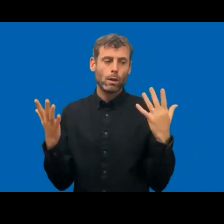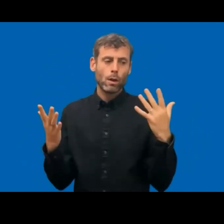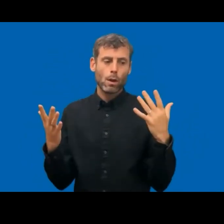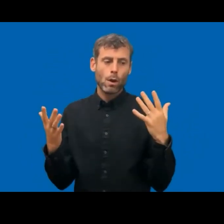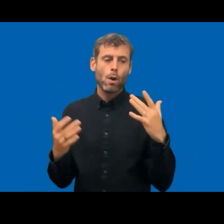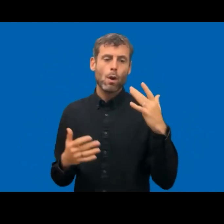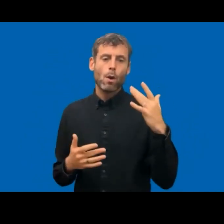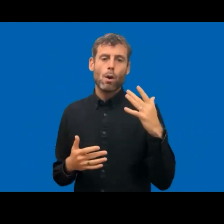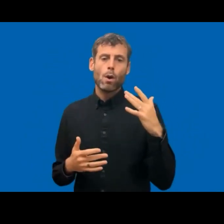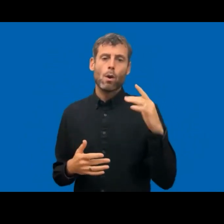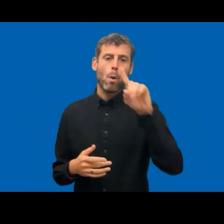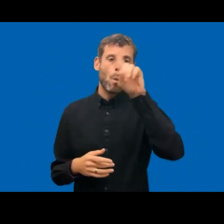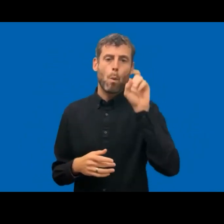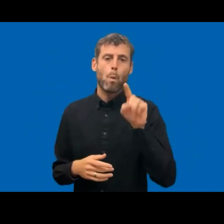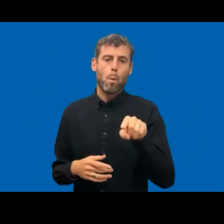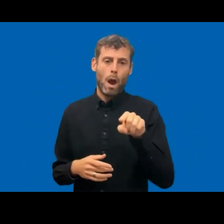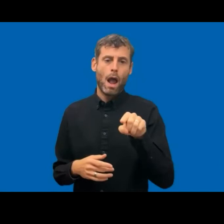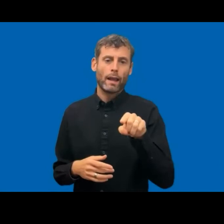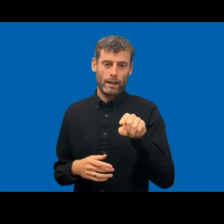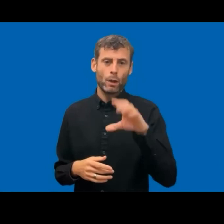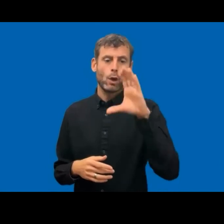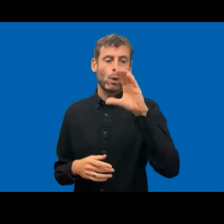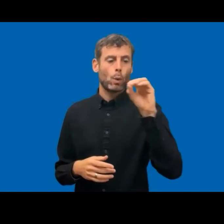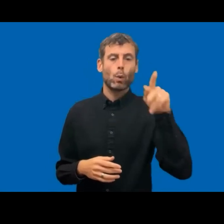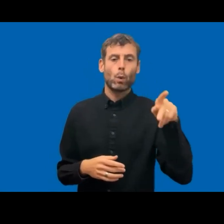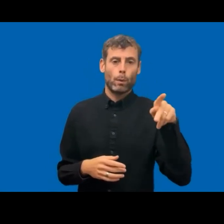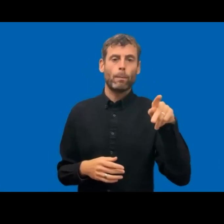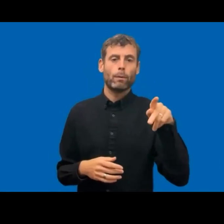collaboration with academia, industry, the W3C, the Web Accessibility